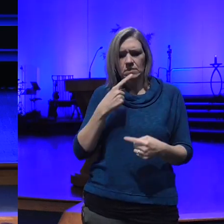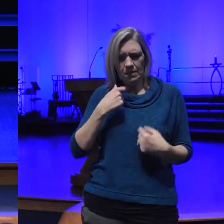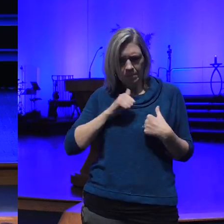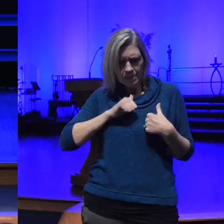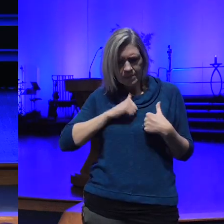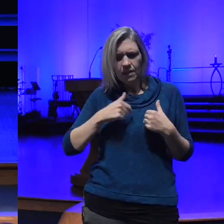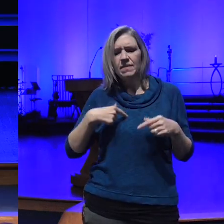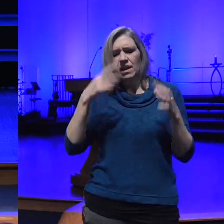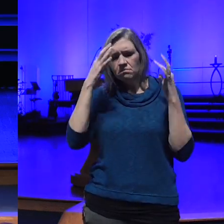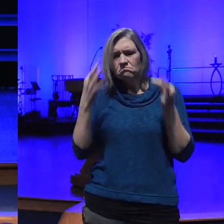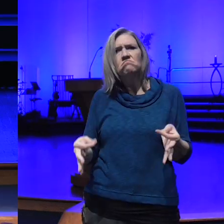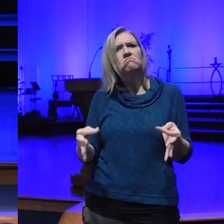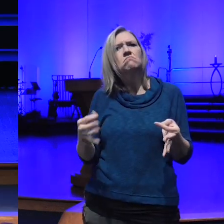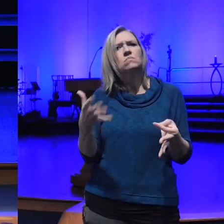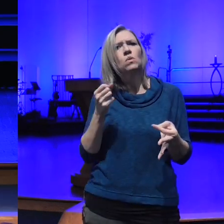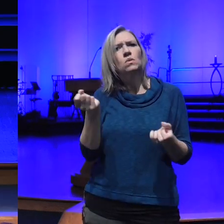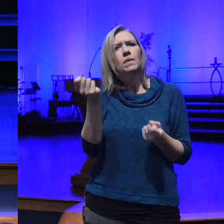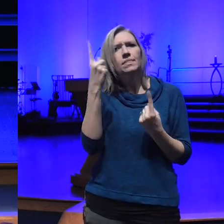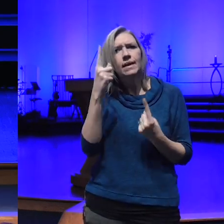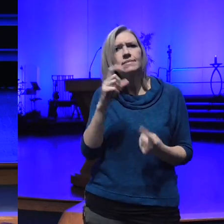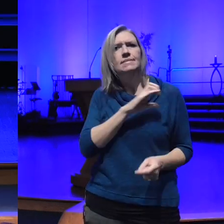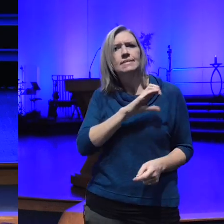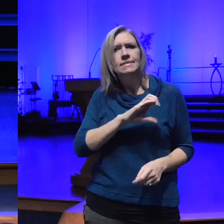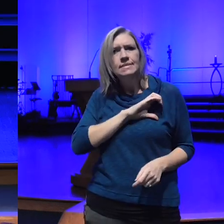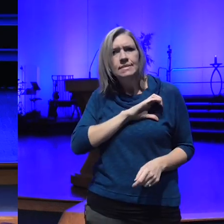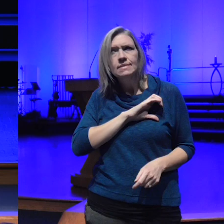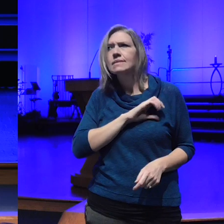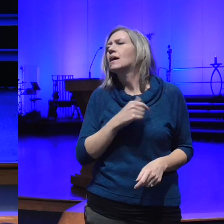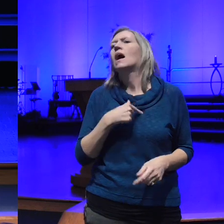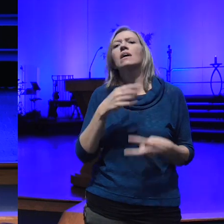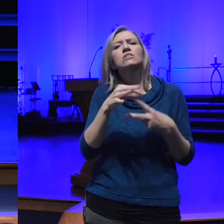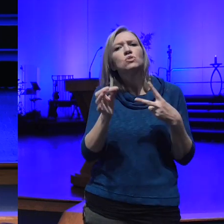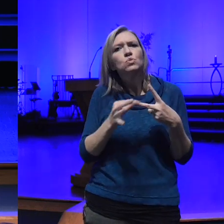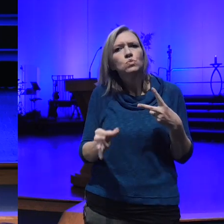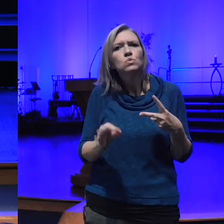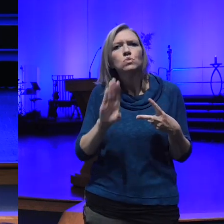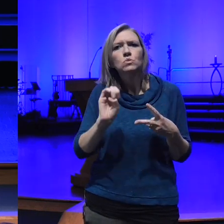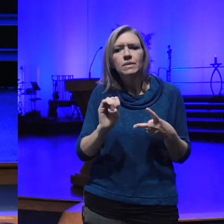citizen I choose to be a contribution of good on this planet and that means I got to walk